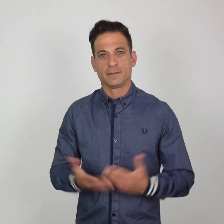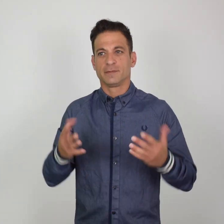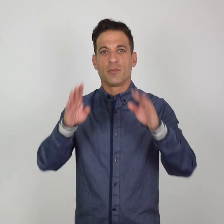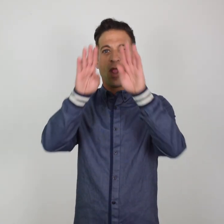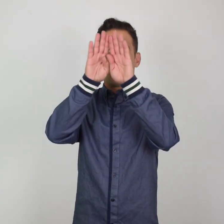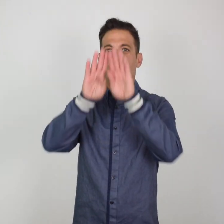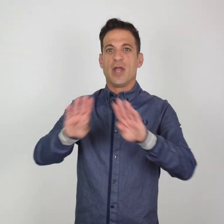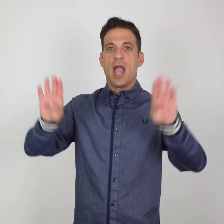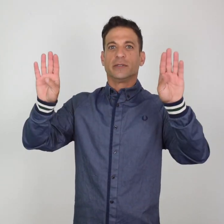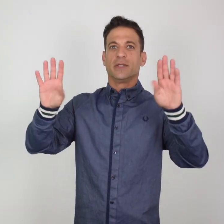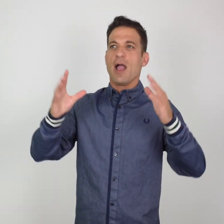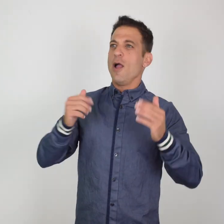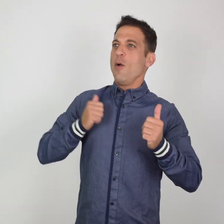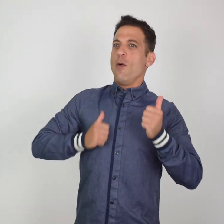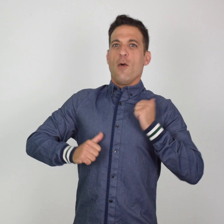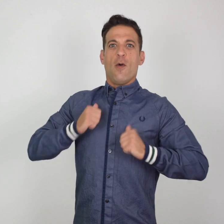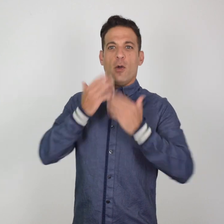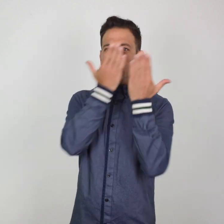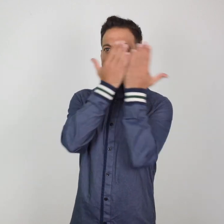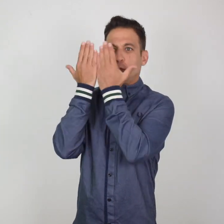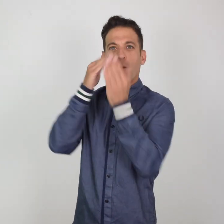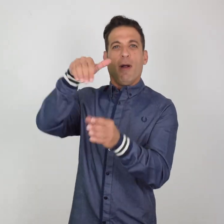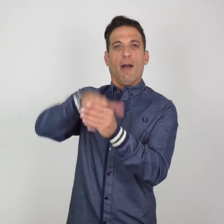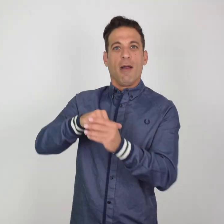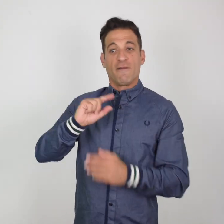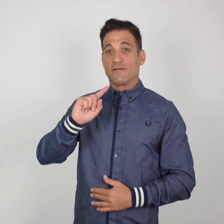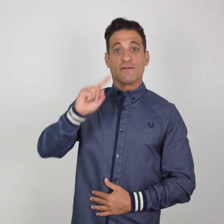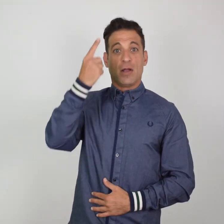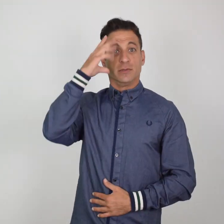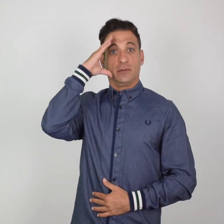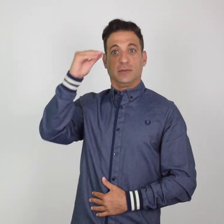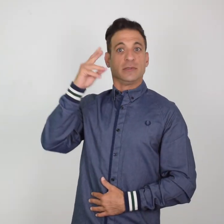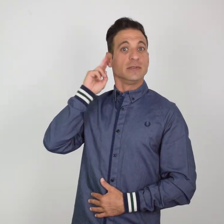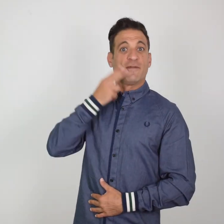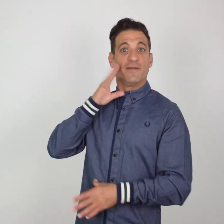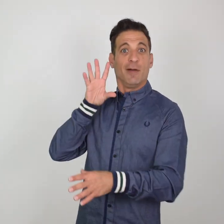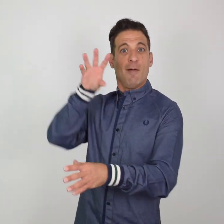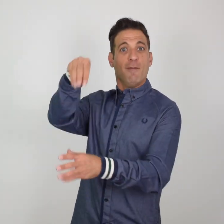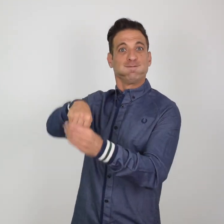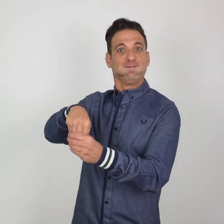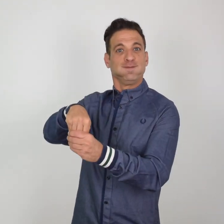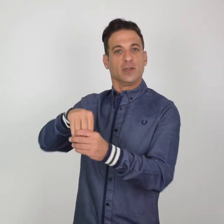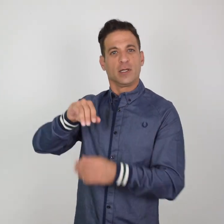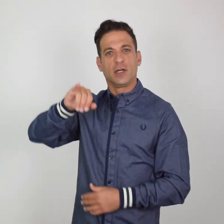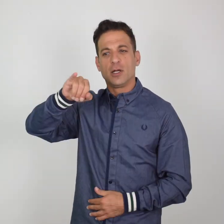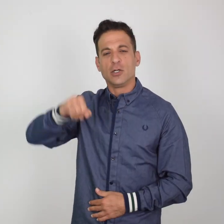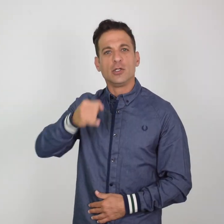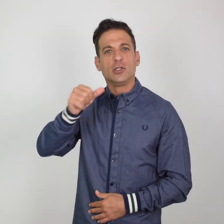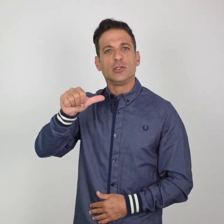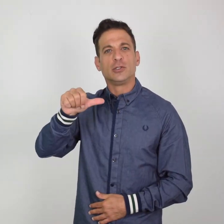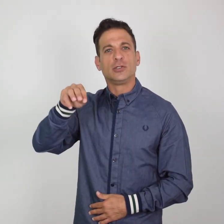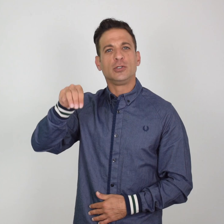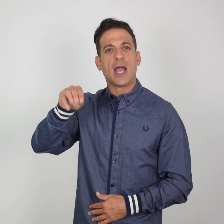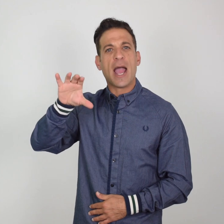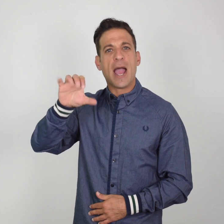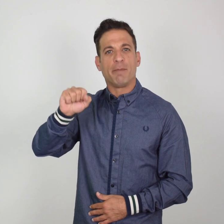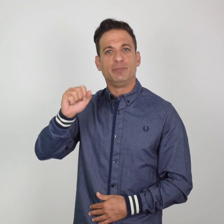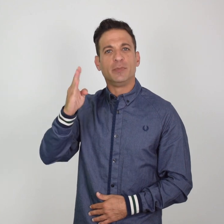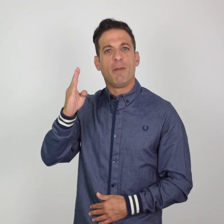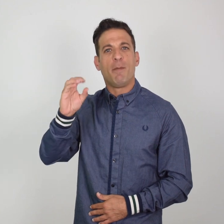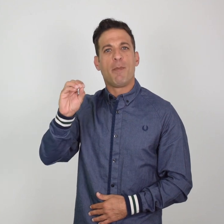James Boyle, a Deaf man from the United Kingdom (UK),